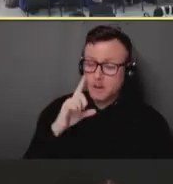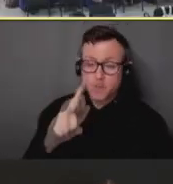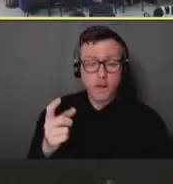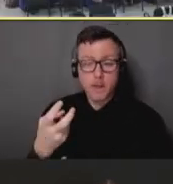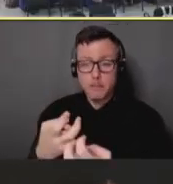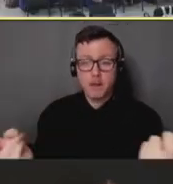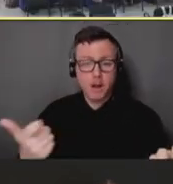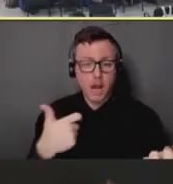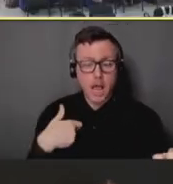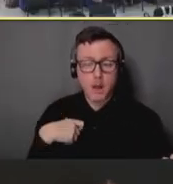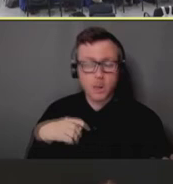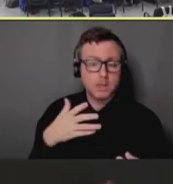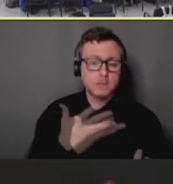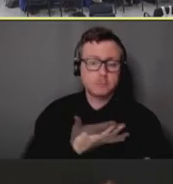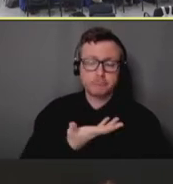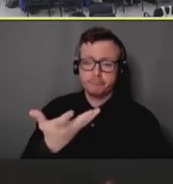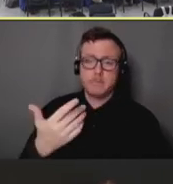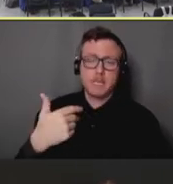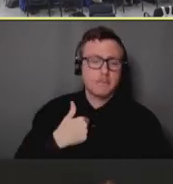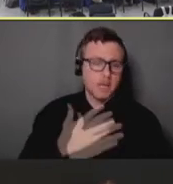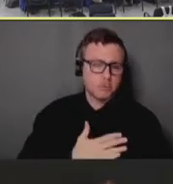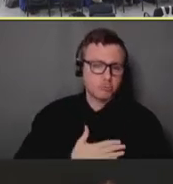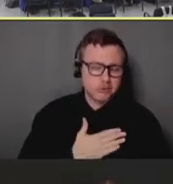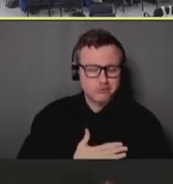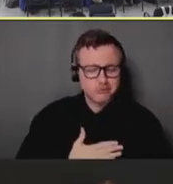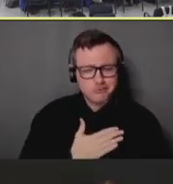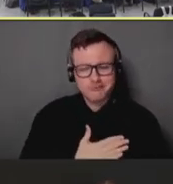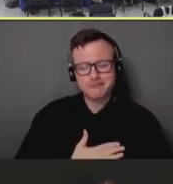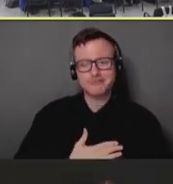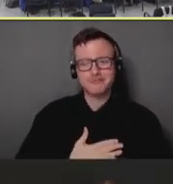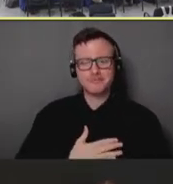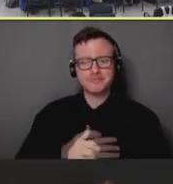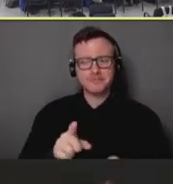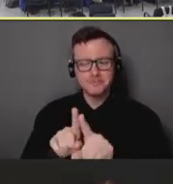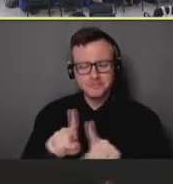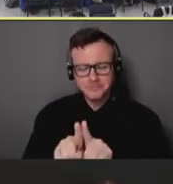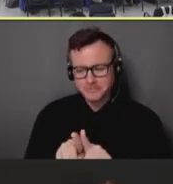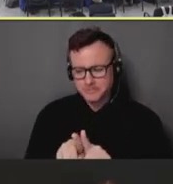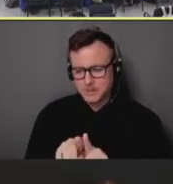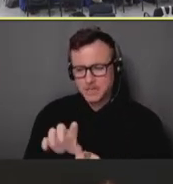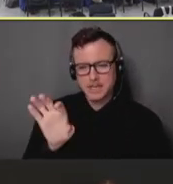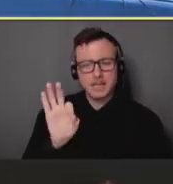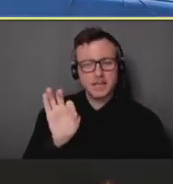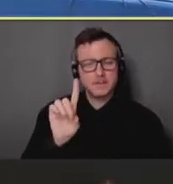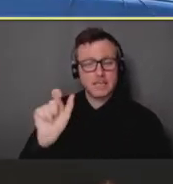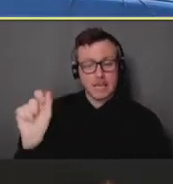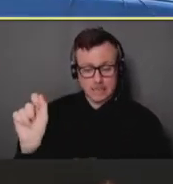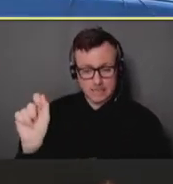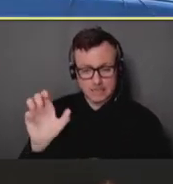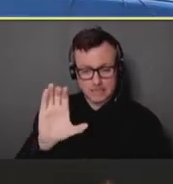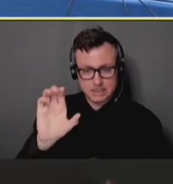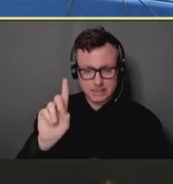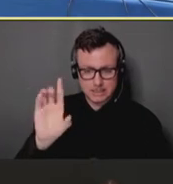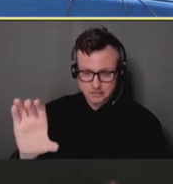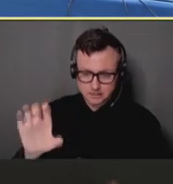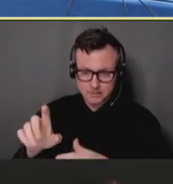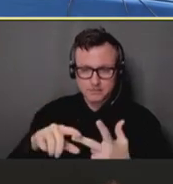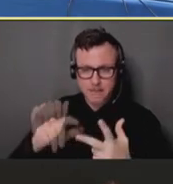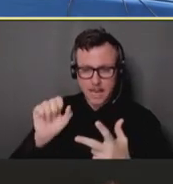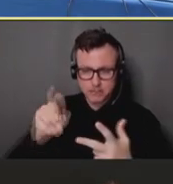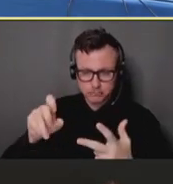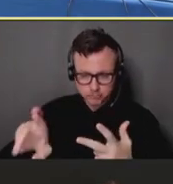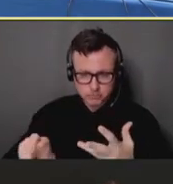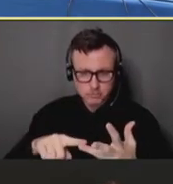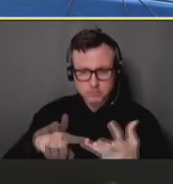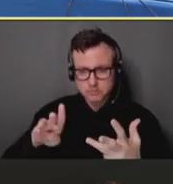wanted to express appreciation, as well, for -- to FDA, CDC, ASPR, BARDA for all